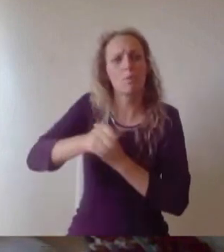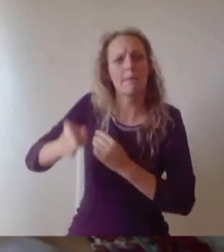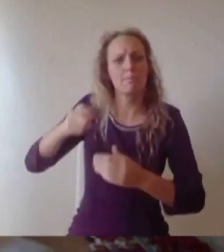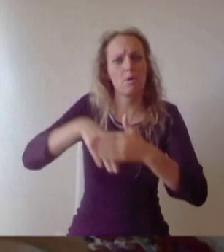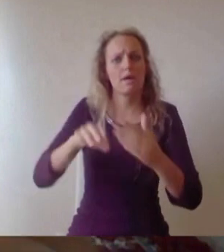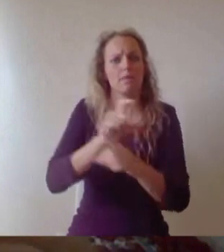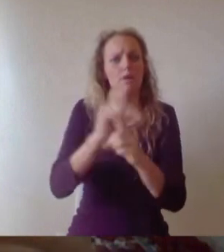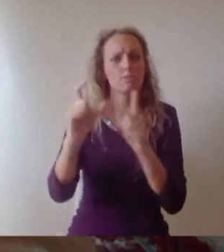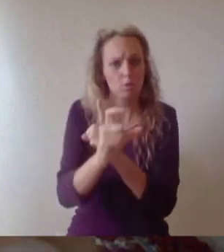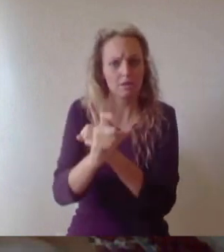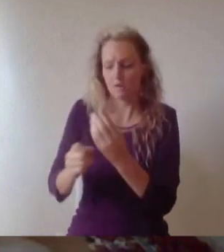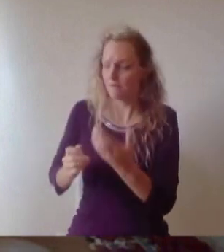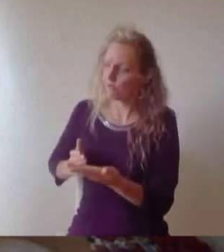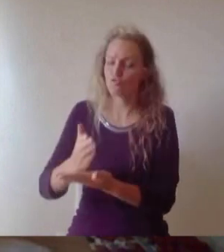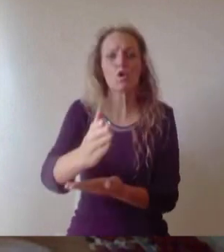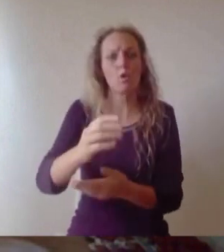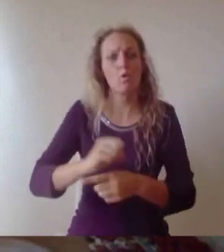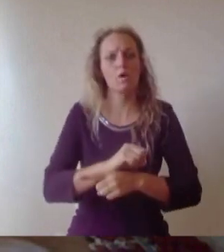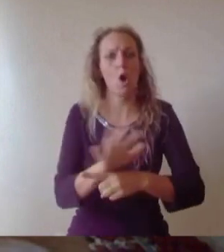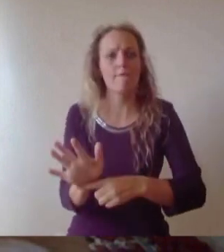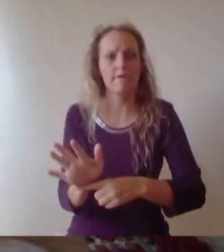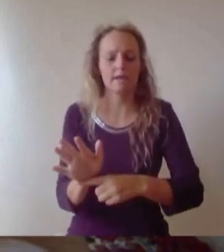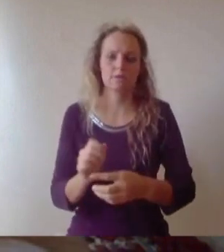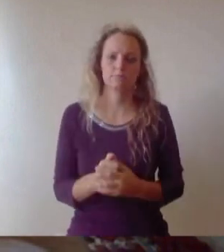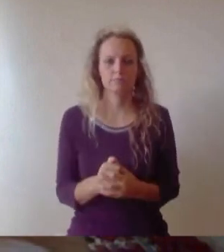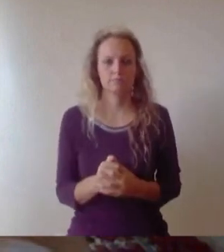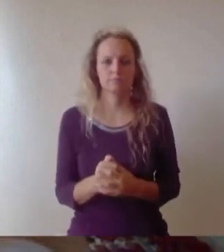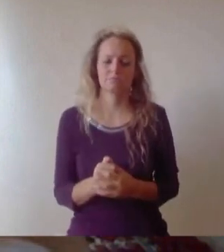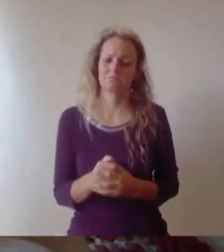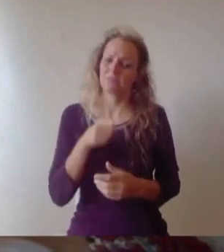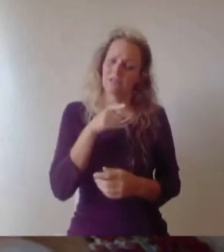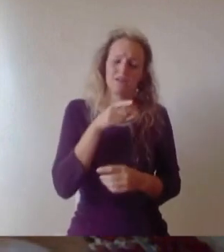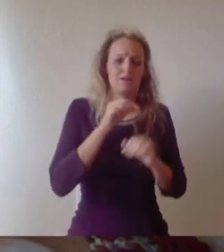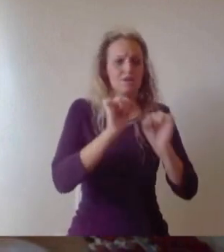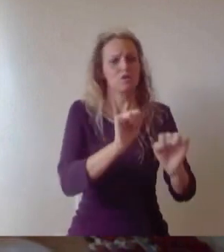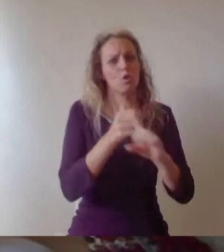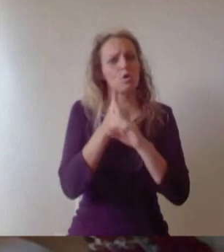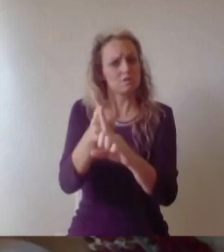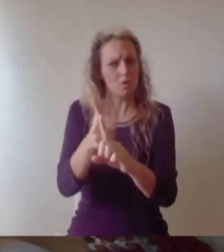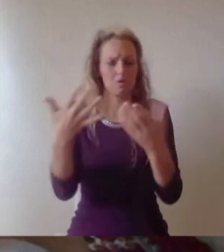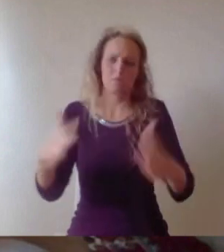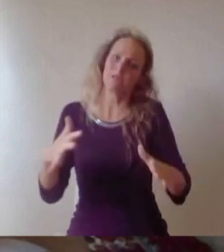This support has not only been greatly appreciated by our neighbouring communities, it has been greatly appreciated by your